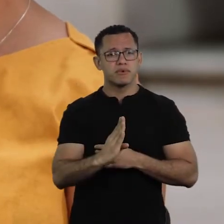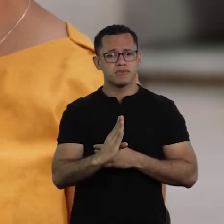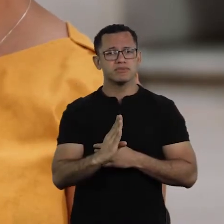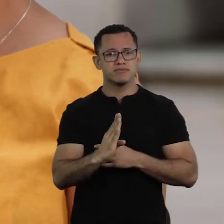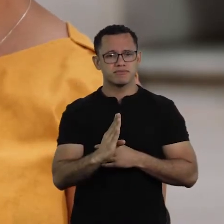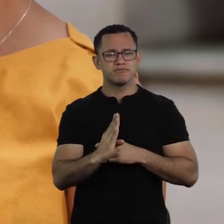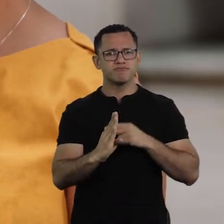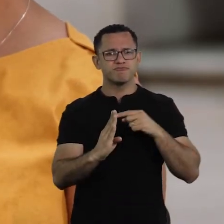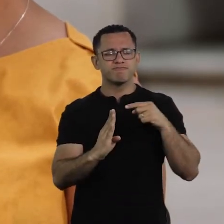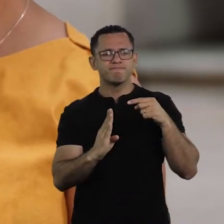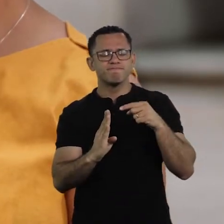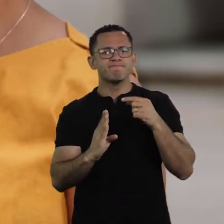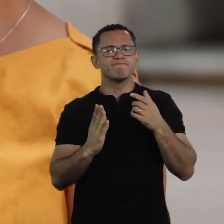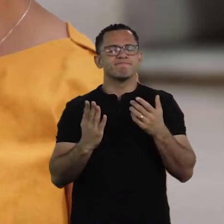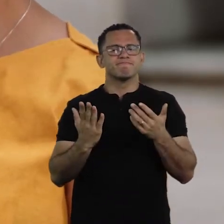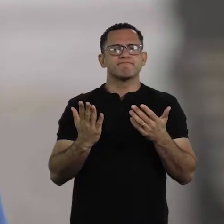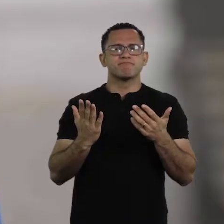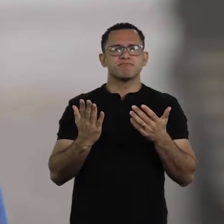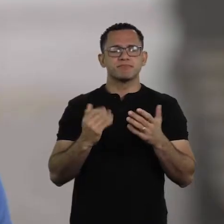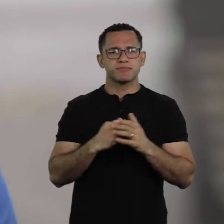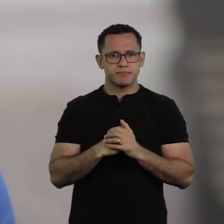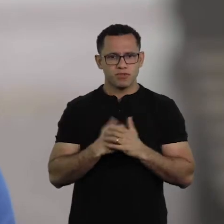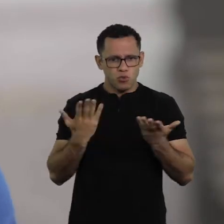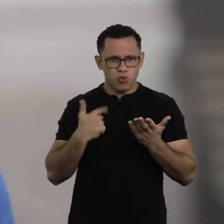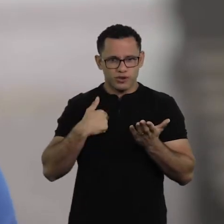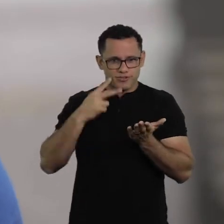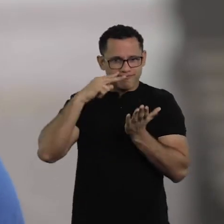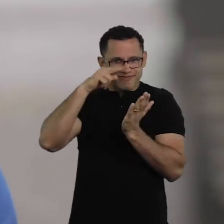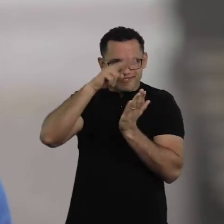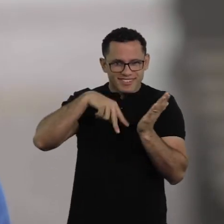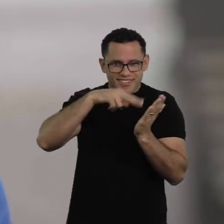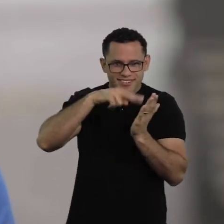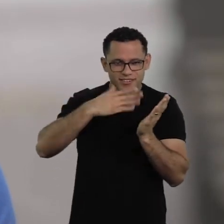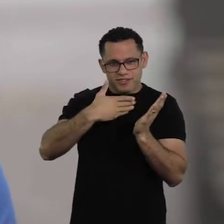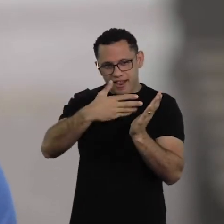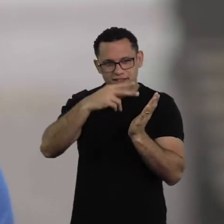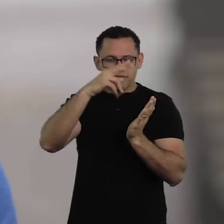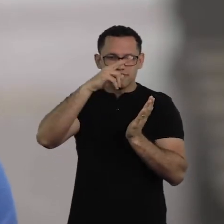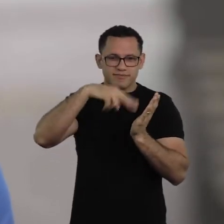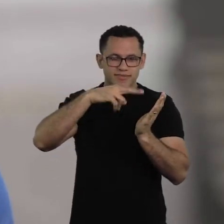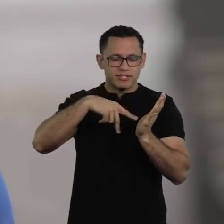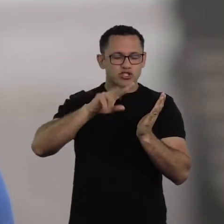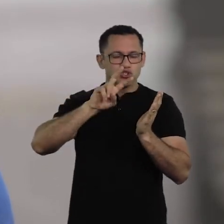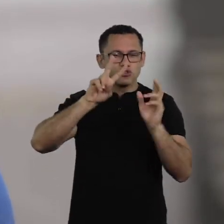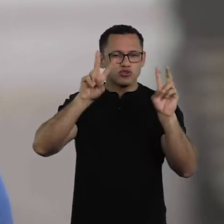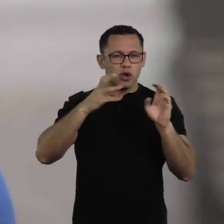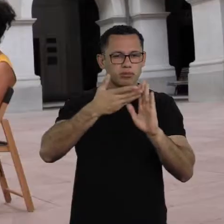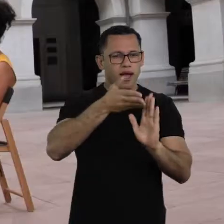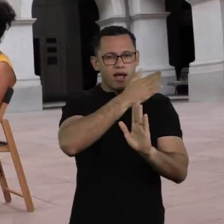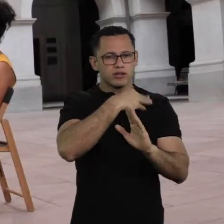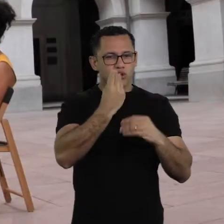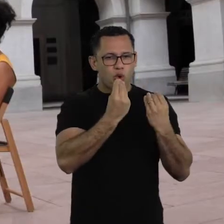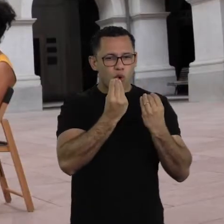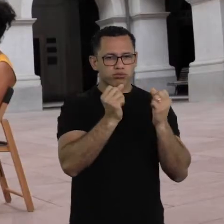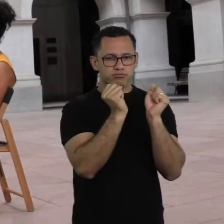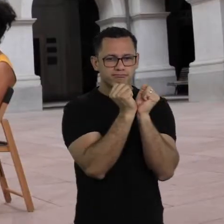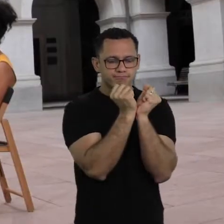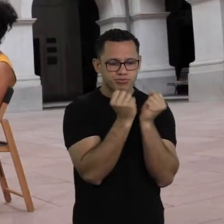it is a metaphor for Brazil. I was reading today about the period of the end of slavery, right?